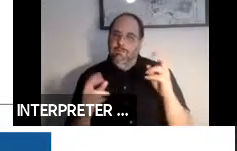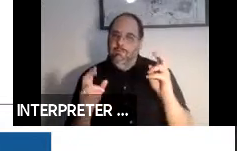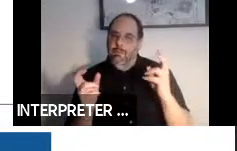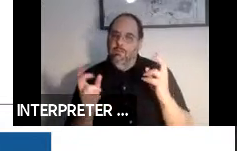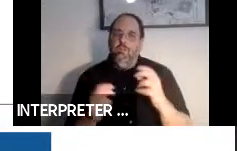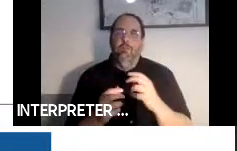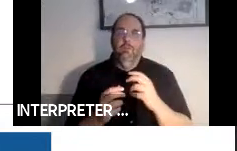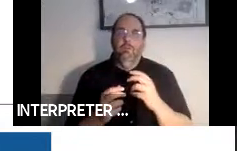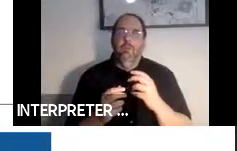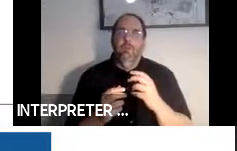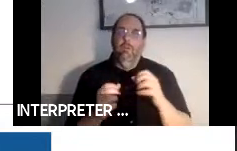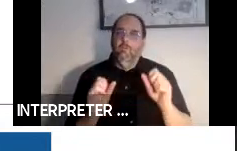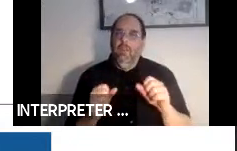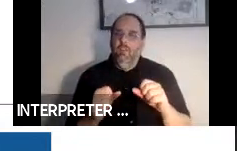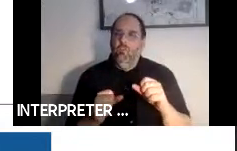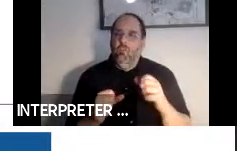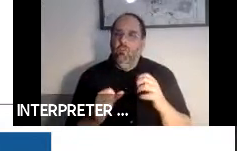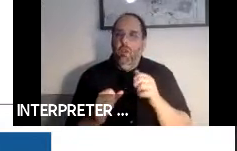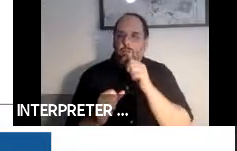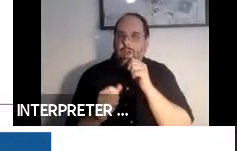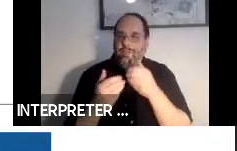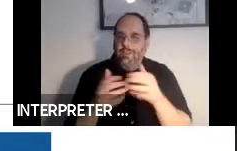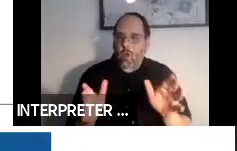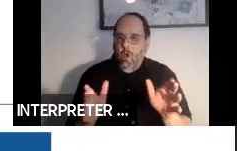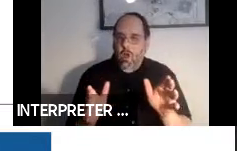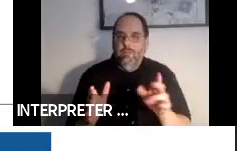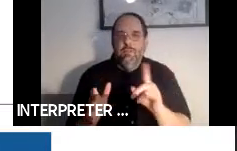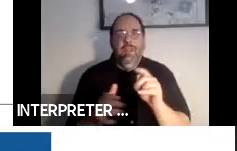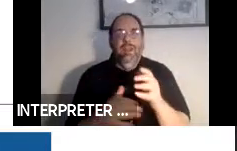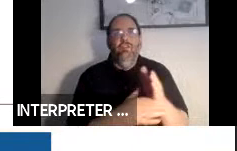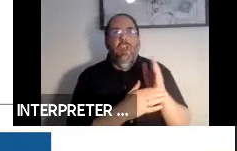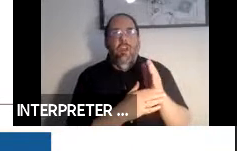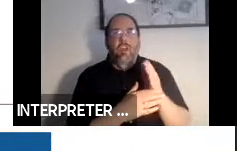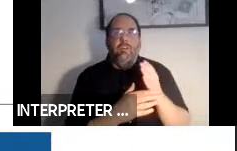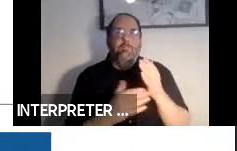potential privacy loss and data sharing that you may or may not want to see happen.